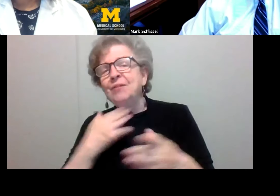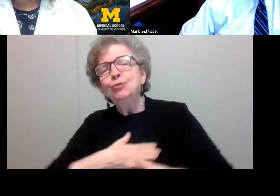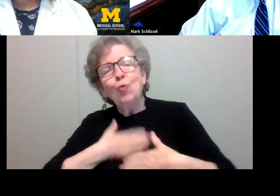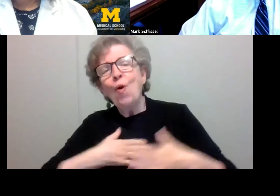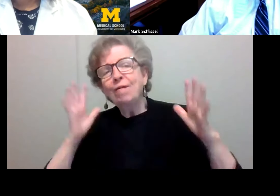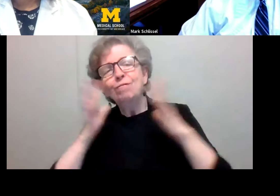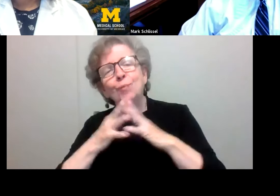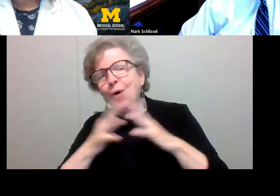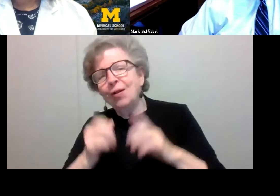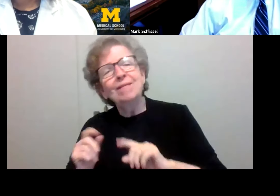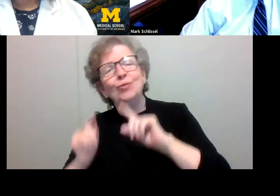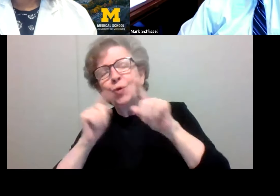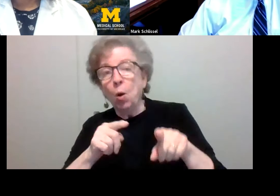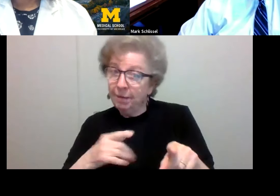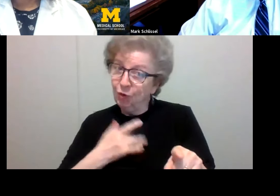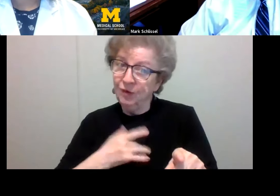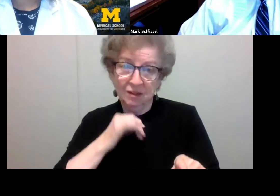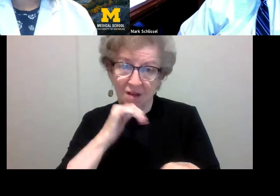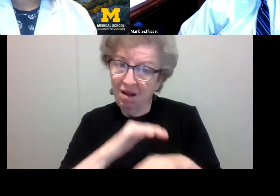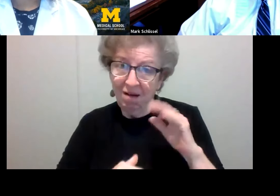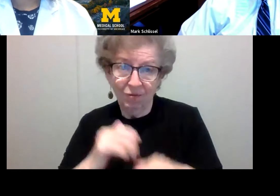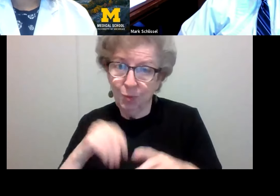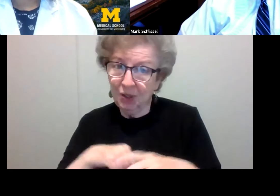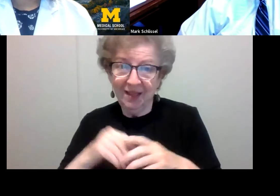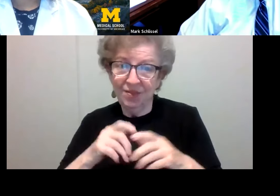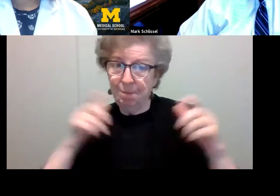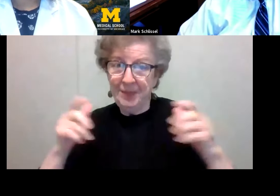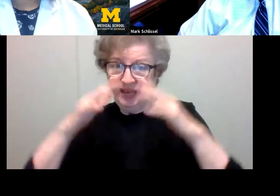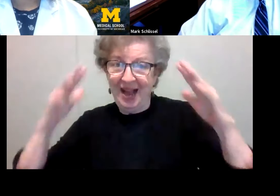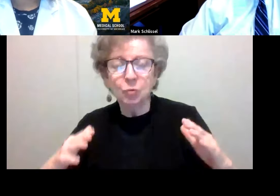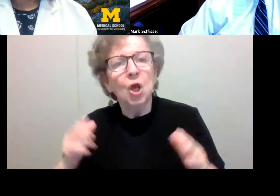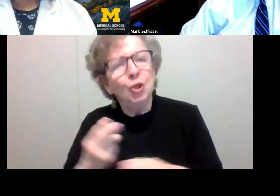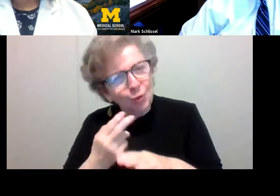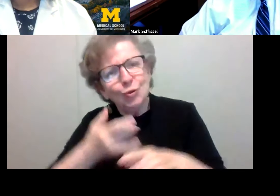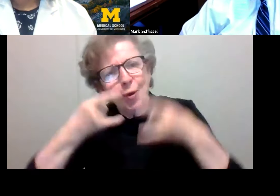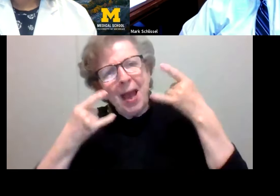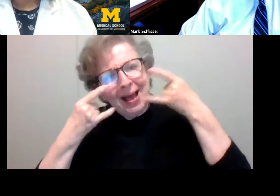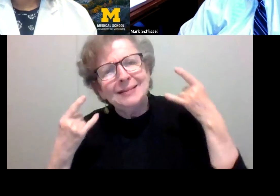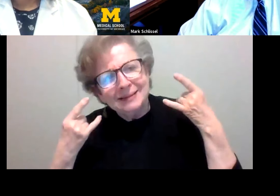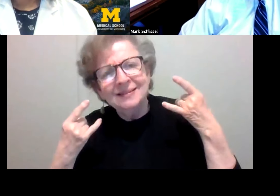If you feel uncomfortable inside The Big House in the bowl, wear your mask. That'll give you several-fold more protection